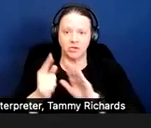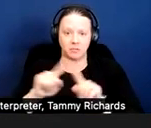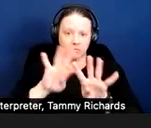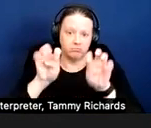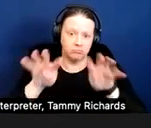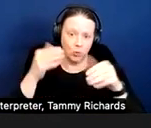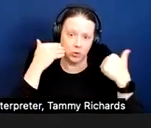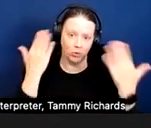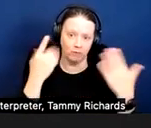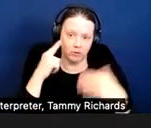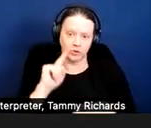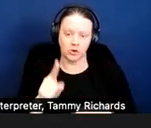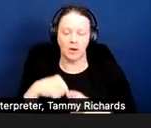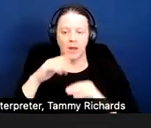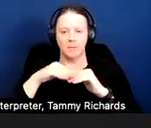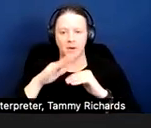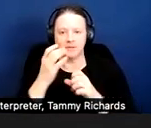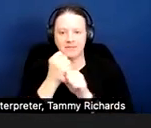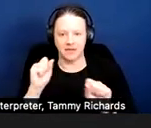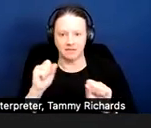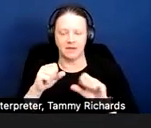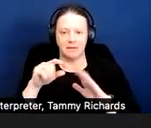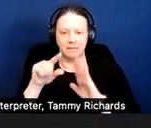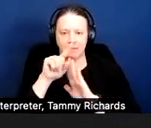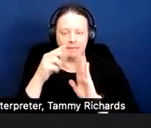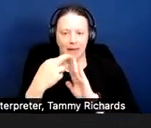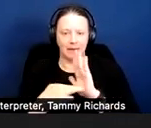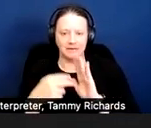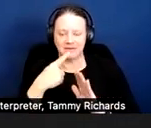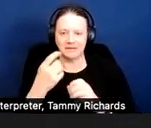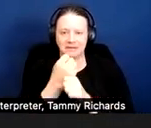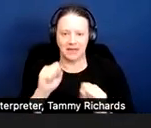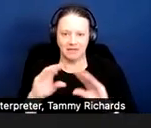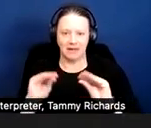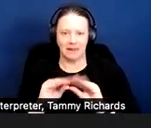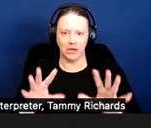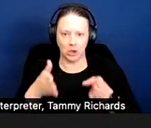Minimum safety guidelines require safe and clear walkways and walking paths within rooms.